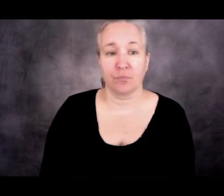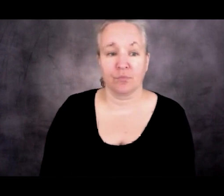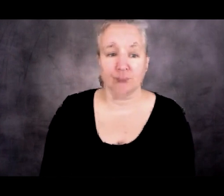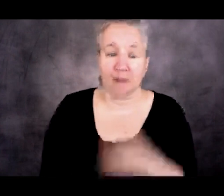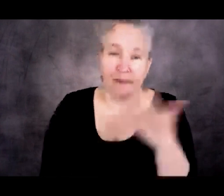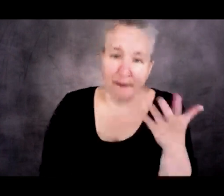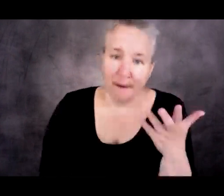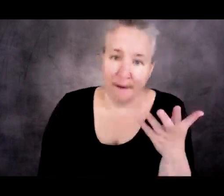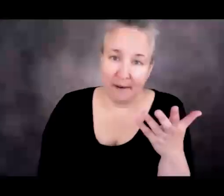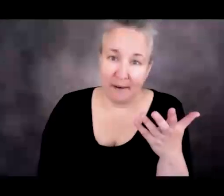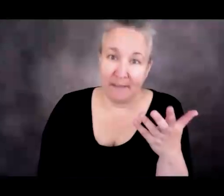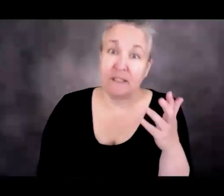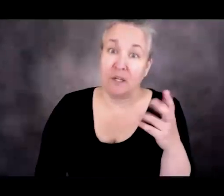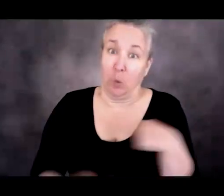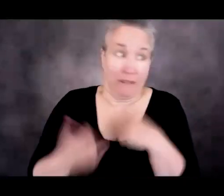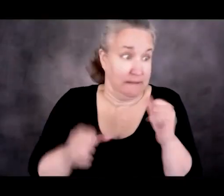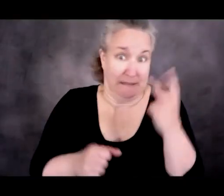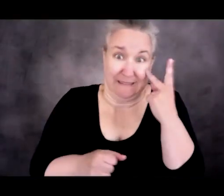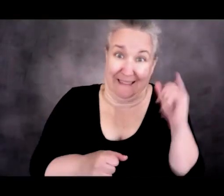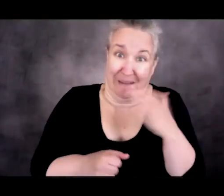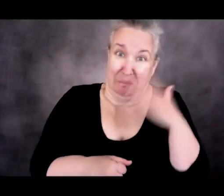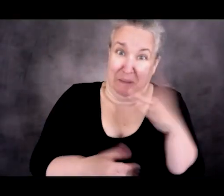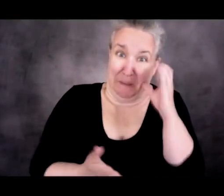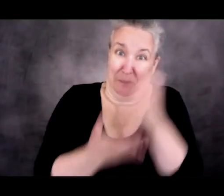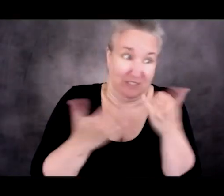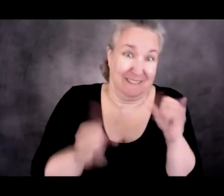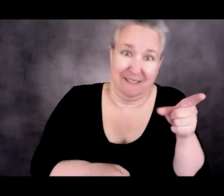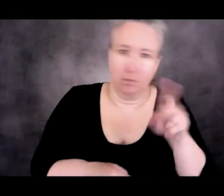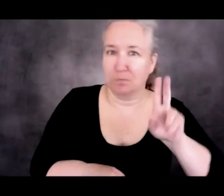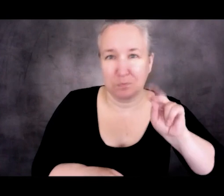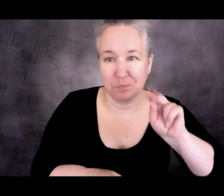quite as drastically bad as these. But the policies remain the same,